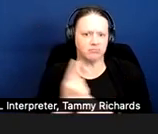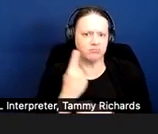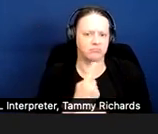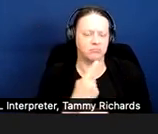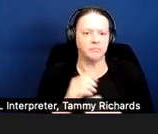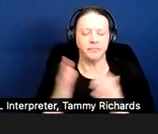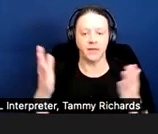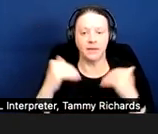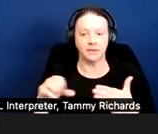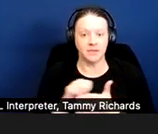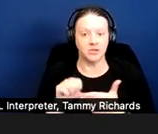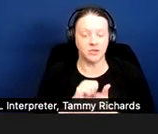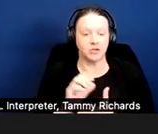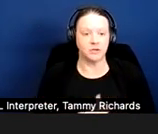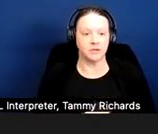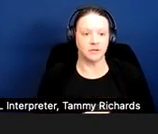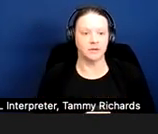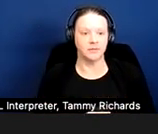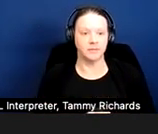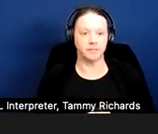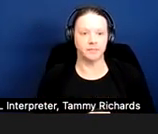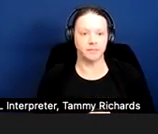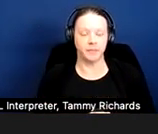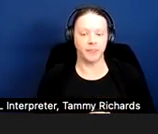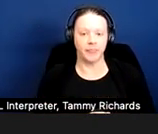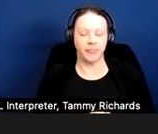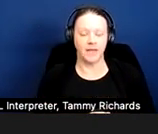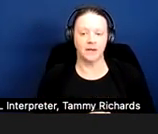Next page.